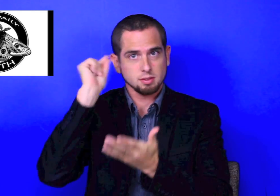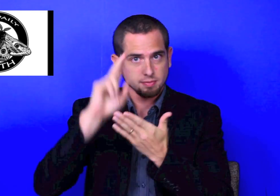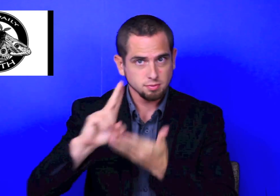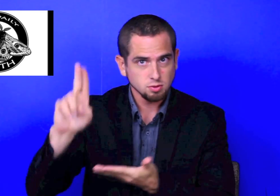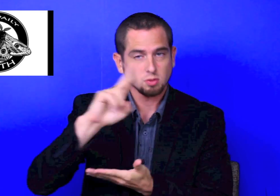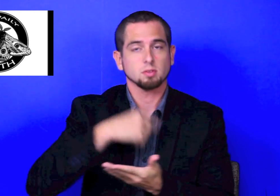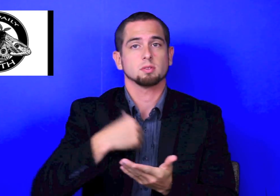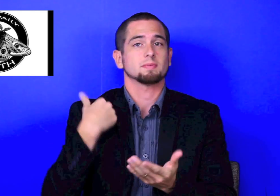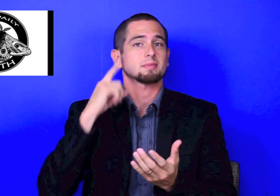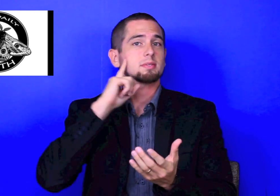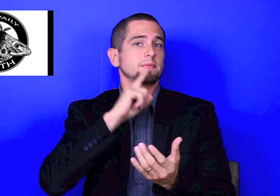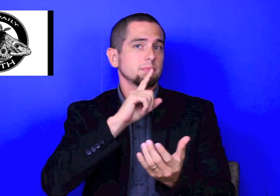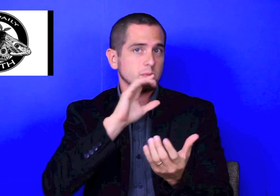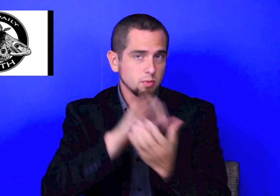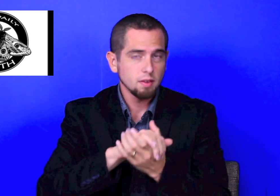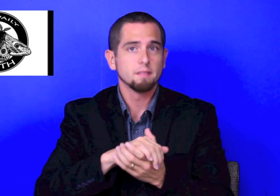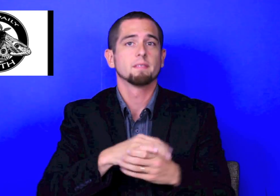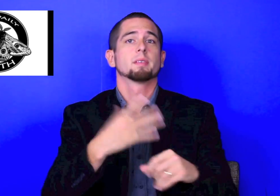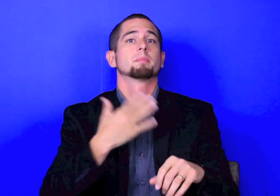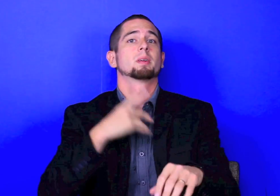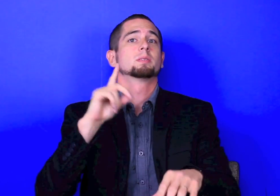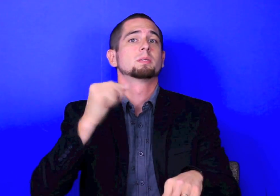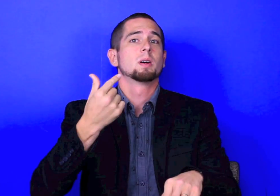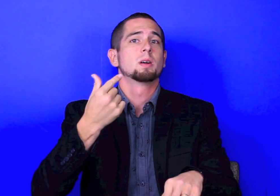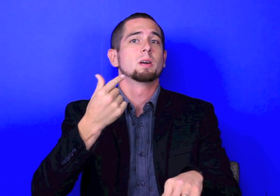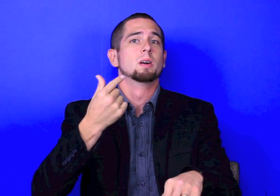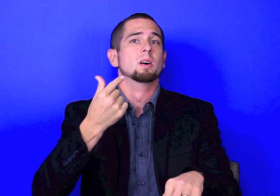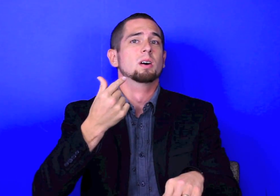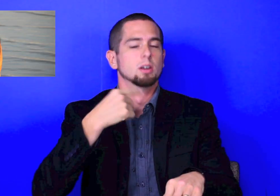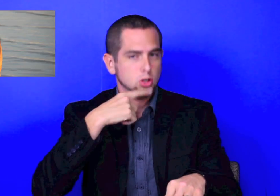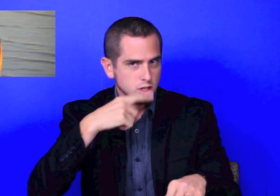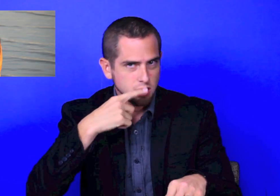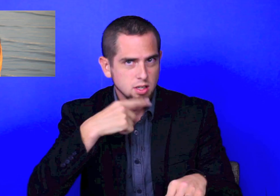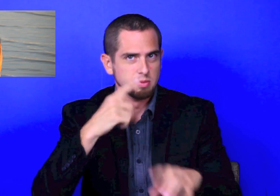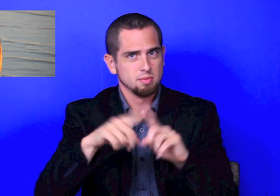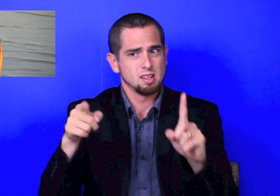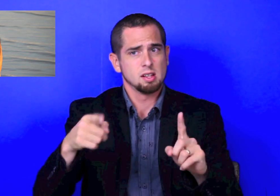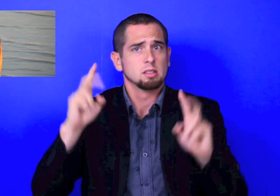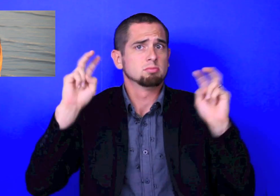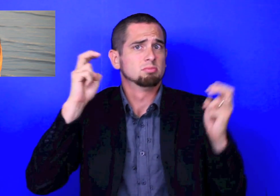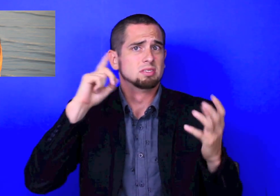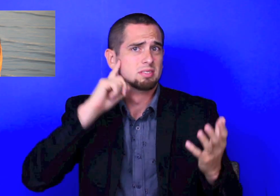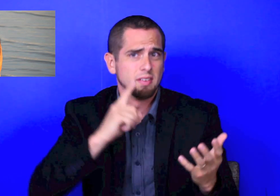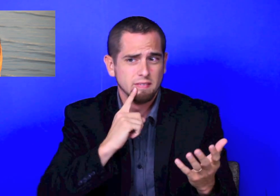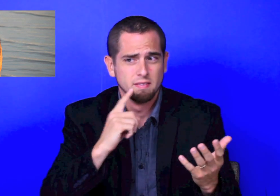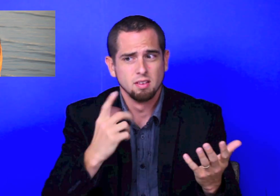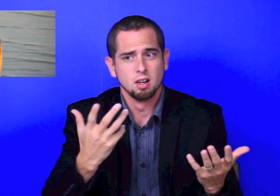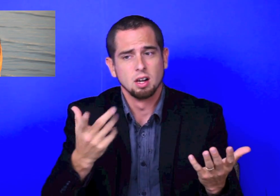I have a Deaf family. I graduated from Gallaudet University I have a Deaf wife. My dog is... hearing. But he's "Deaf."